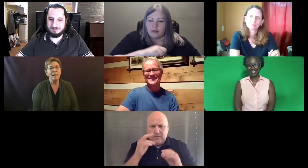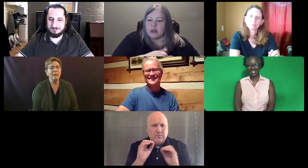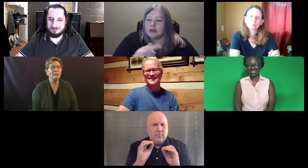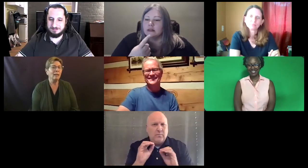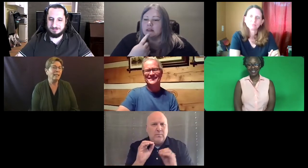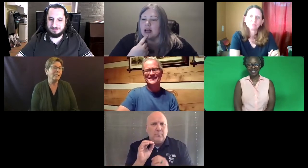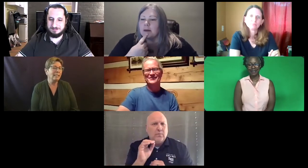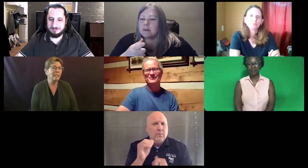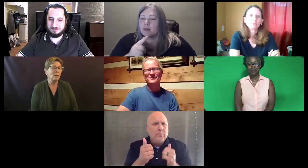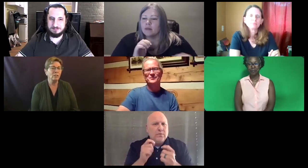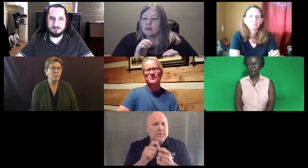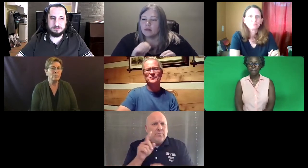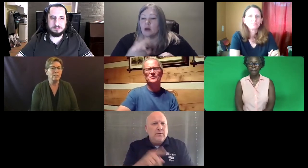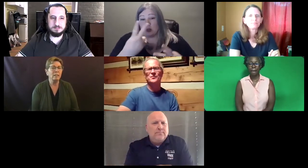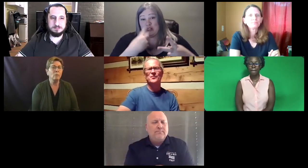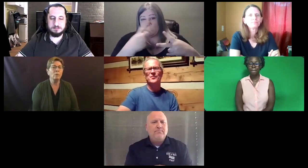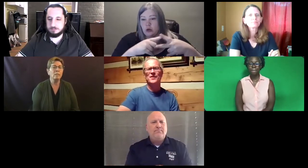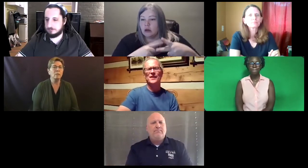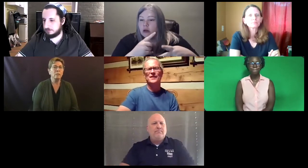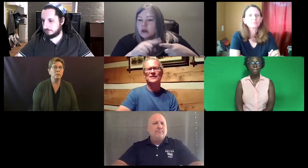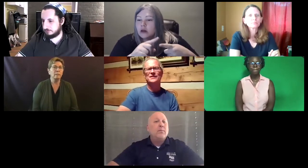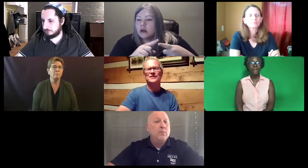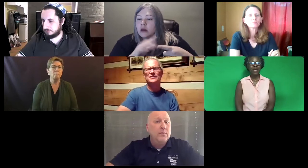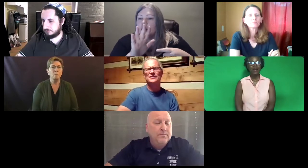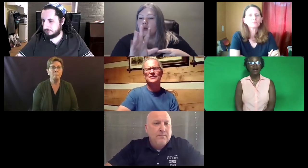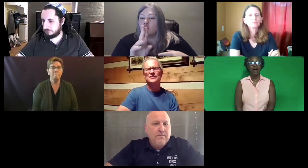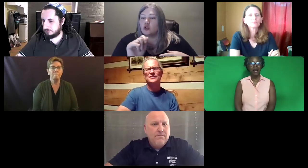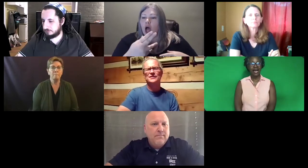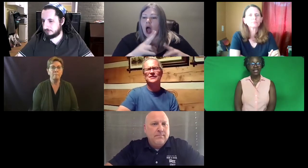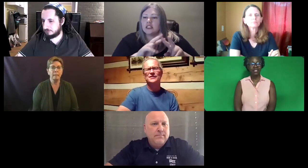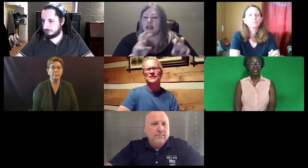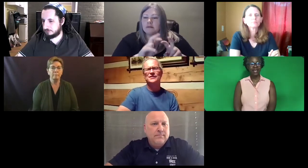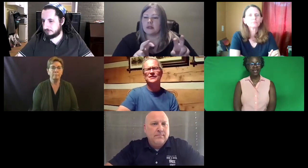Good to see you all. At any rate, I didn't see the question specifically.